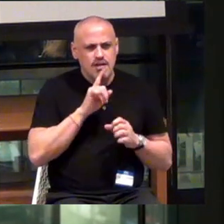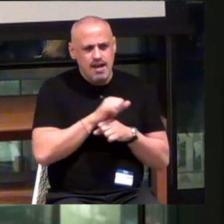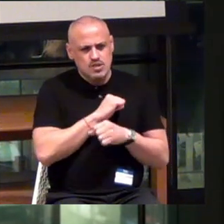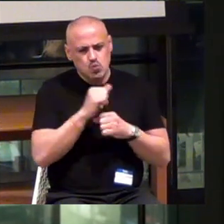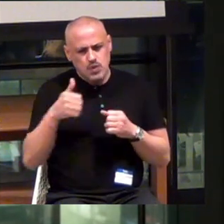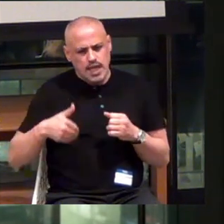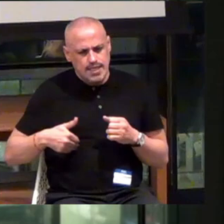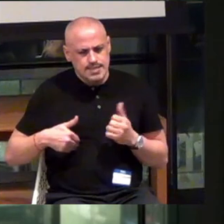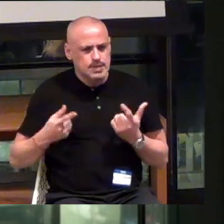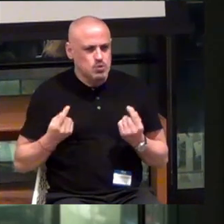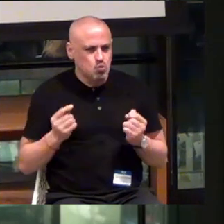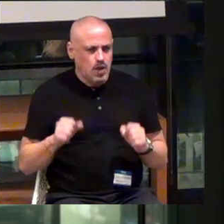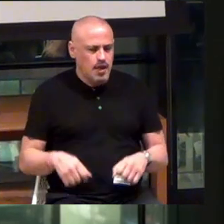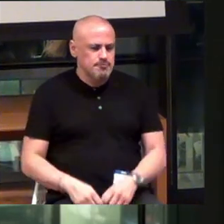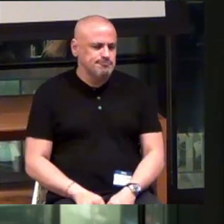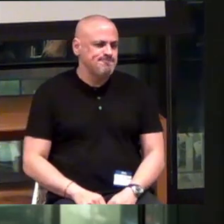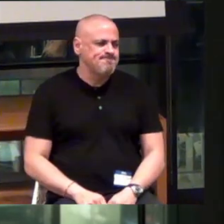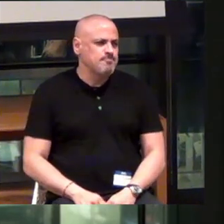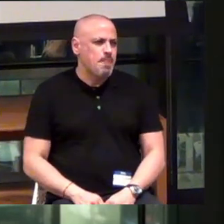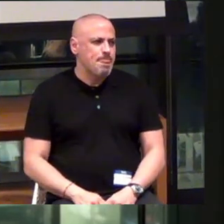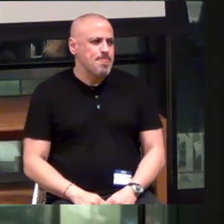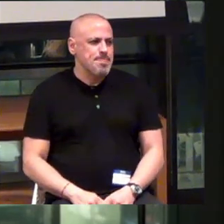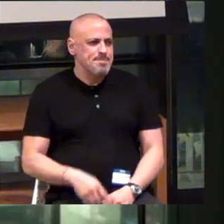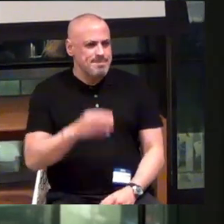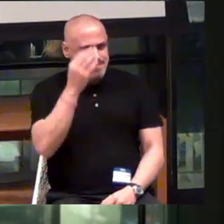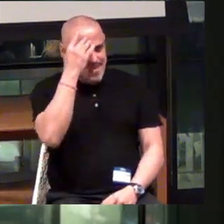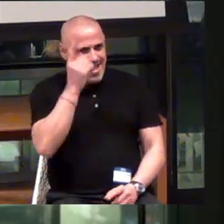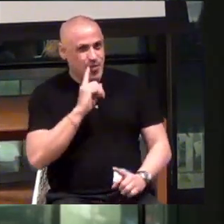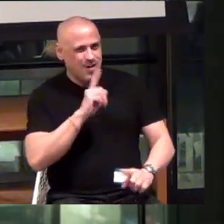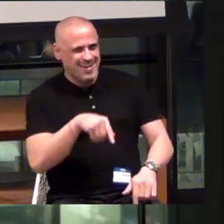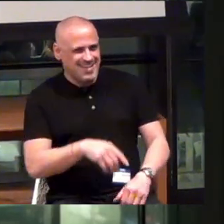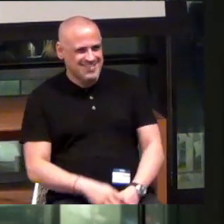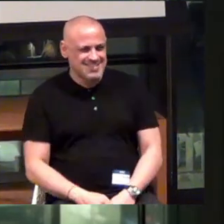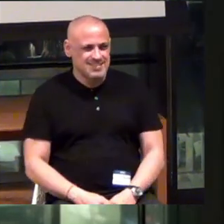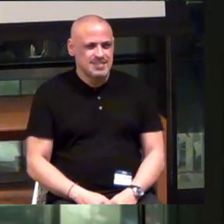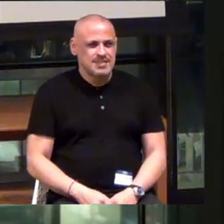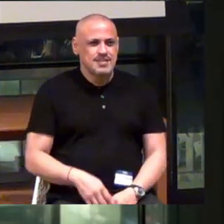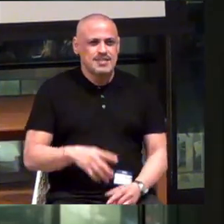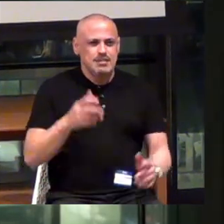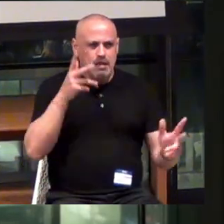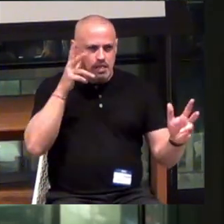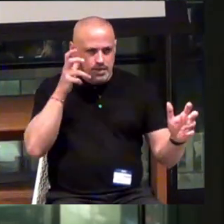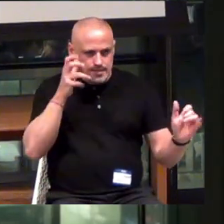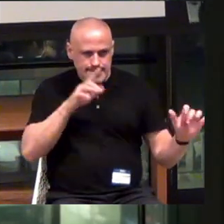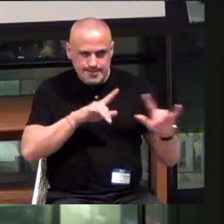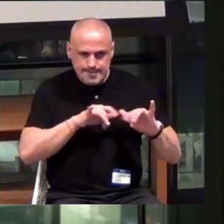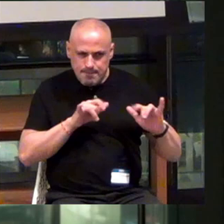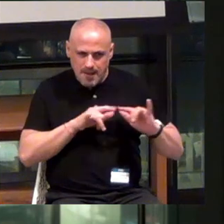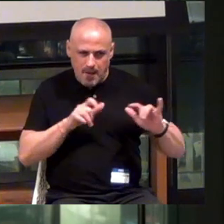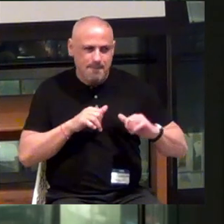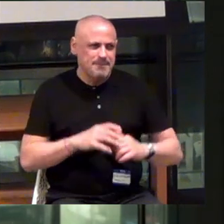I thought of an answer, while listening at the same time.